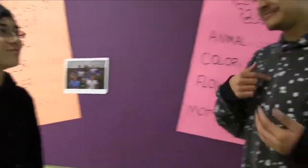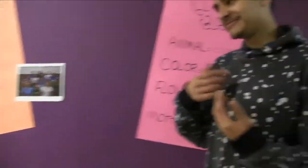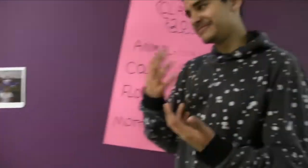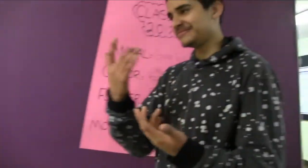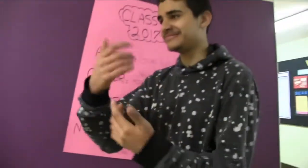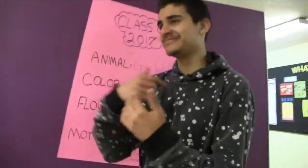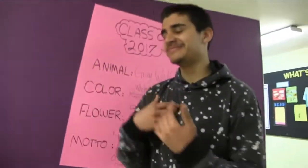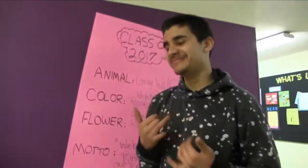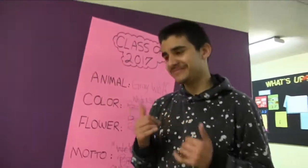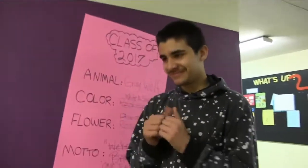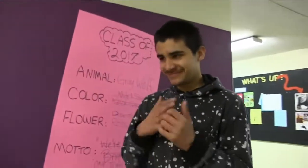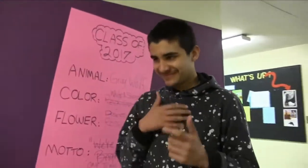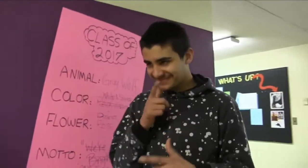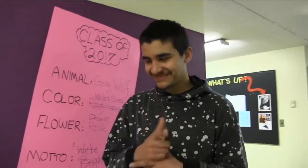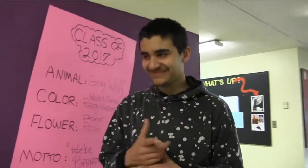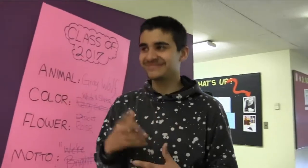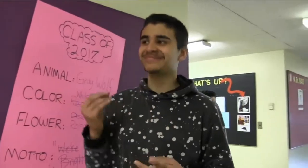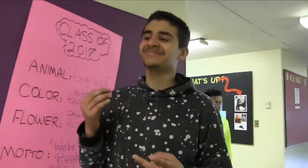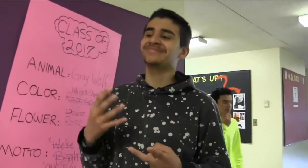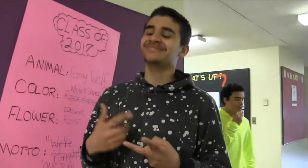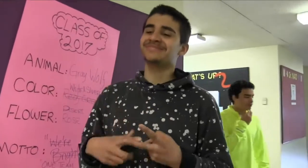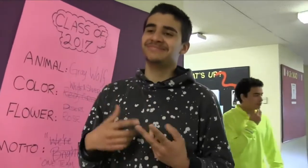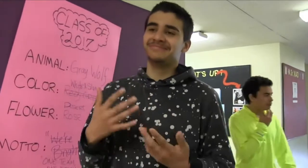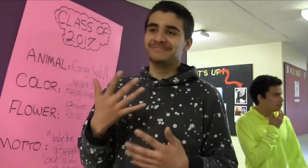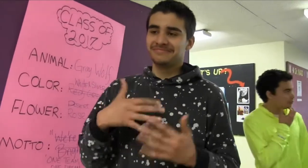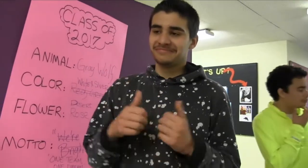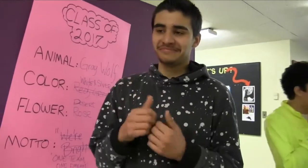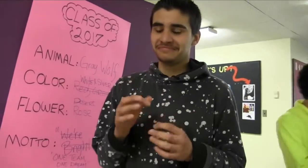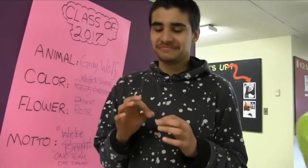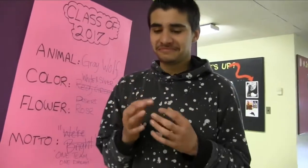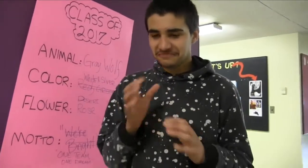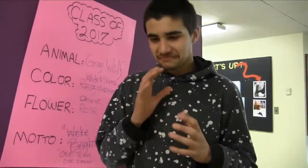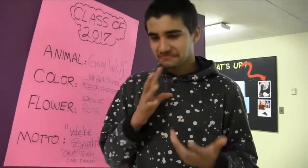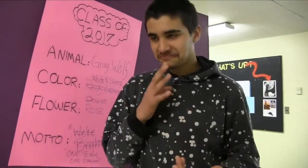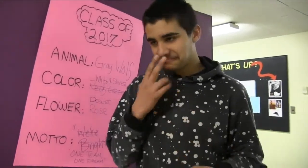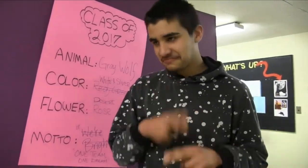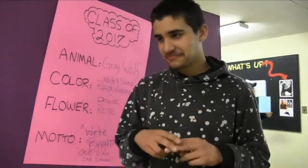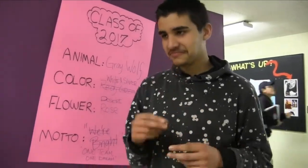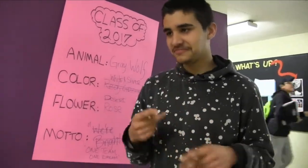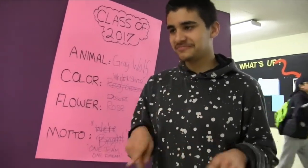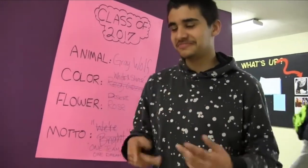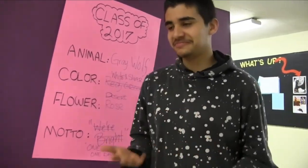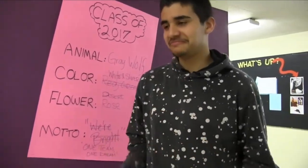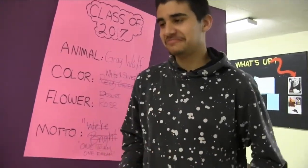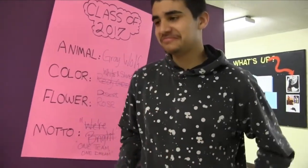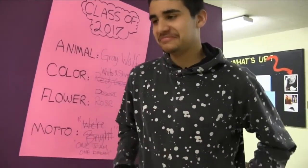I’ll be hanging out with my sister, and just hanging out.